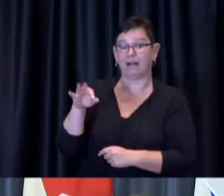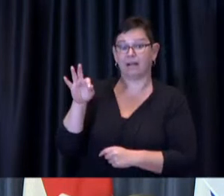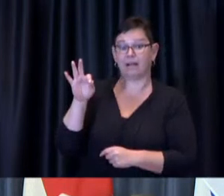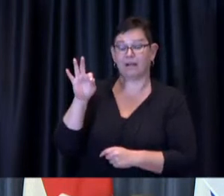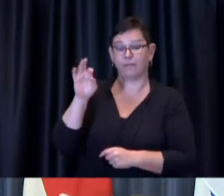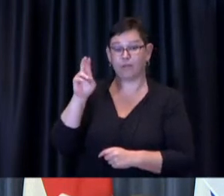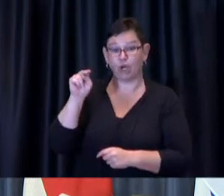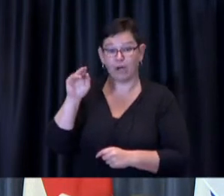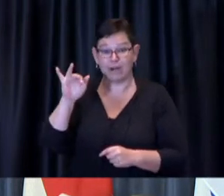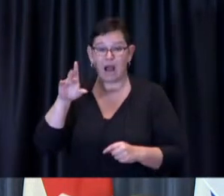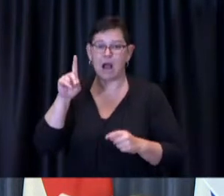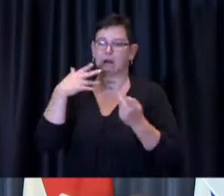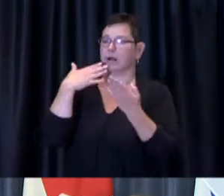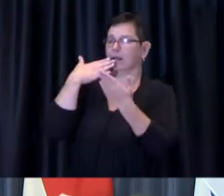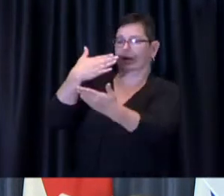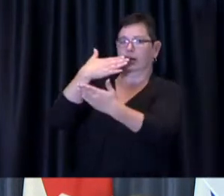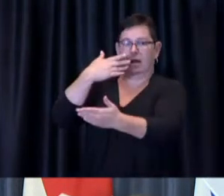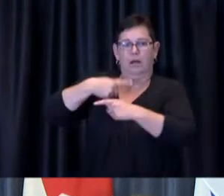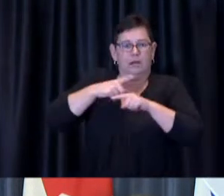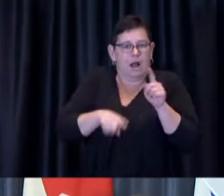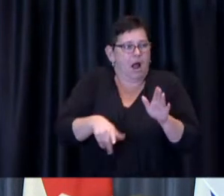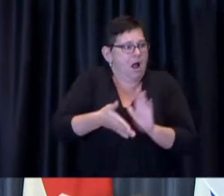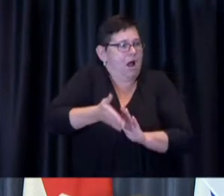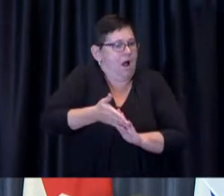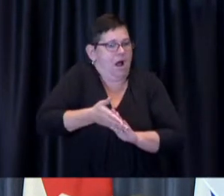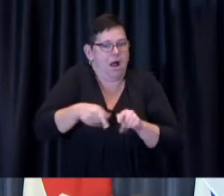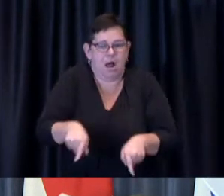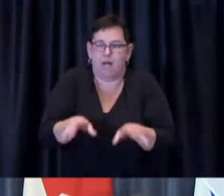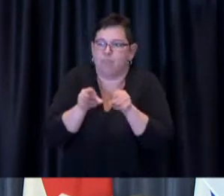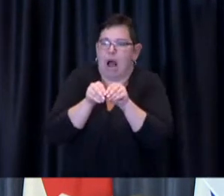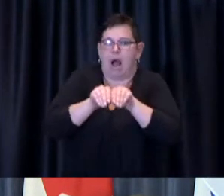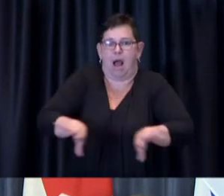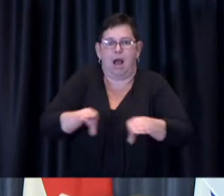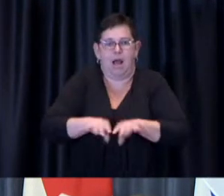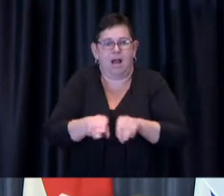Brad Ross who has been the voice behind and much more than that these media avails and